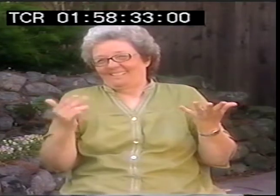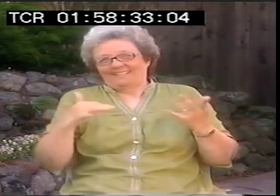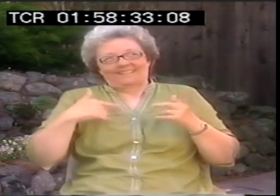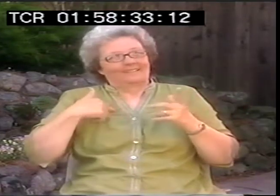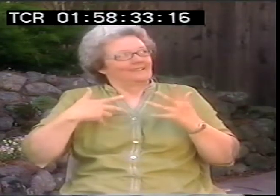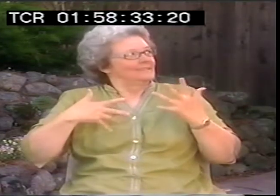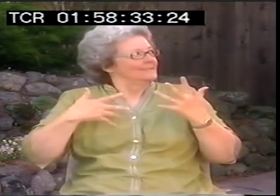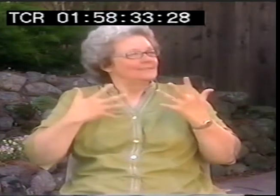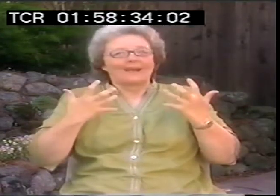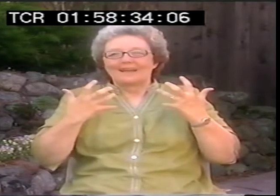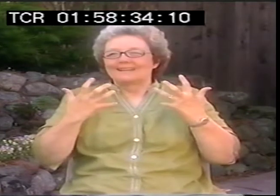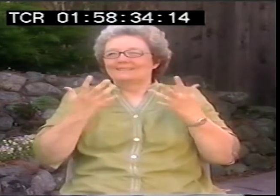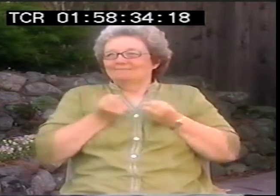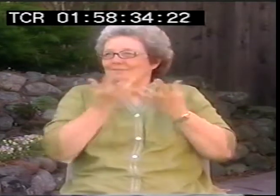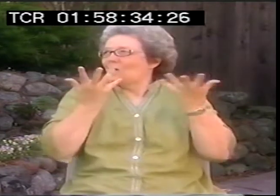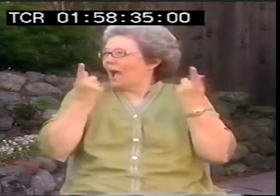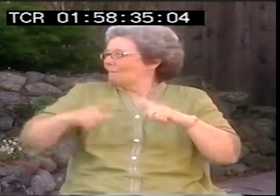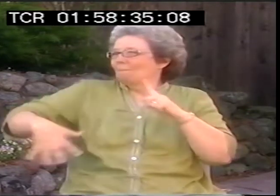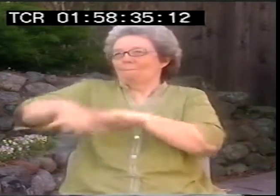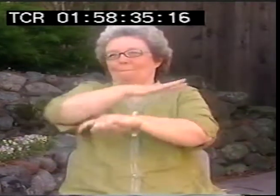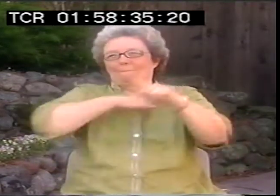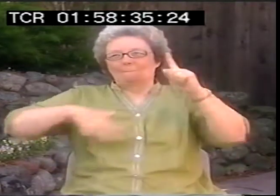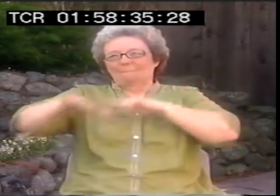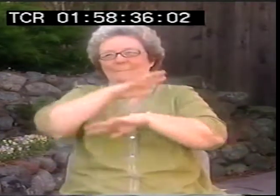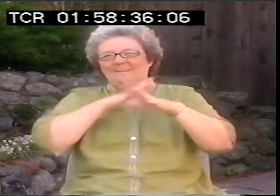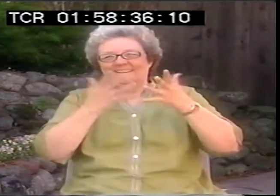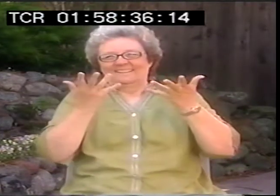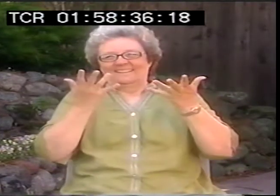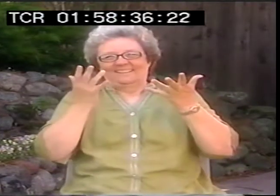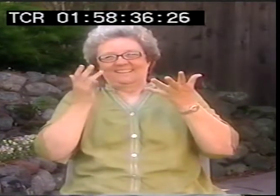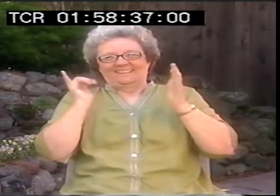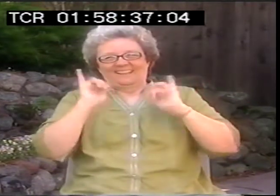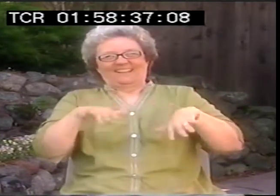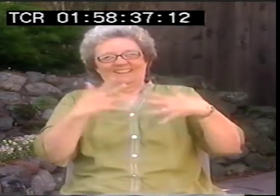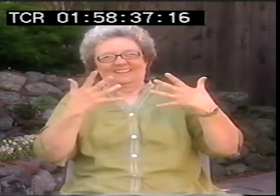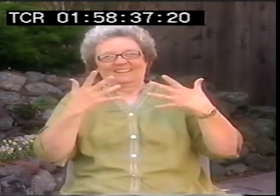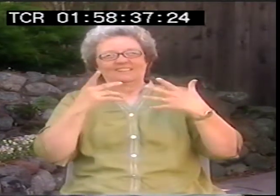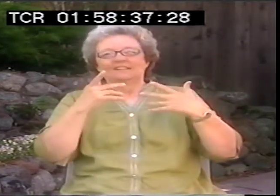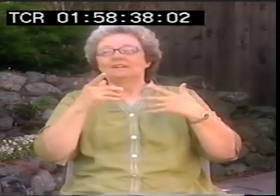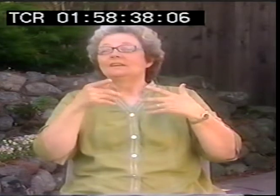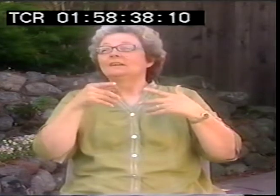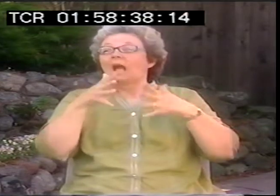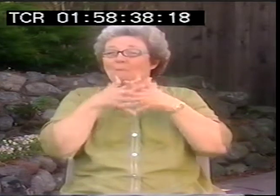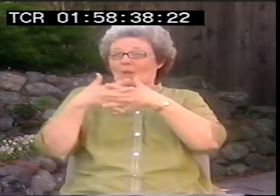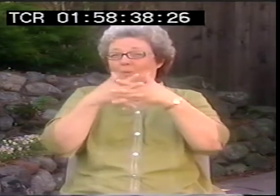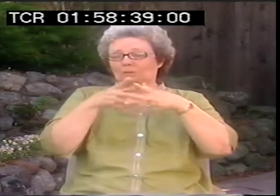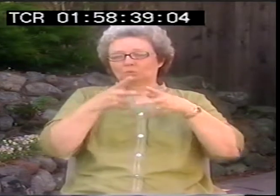And I say, no. I think I'm just showing personal things. I'm showing things that happen all around me, yes.